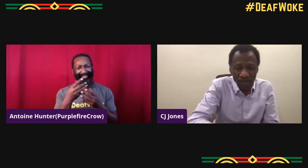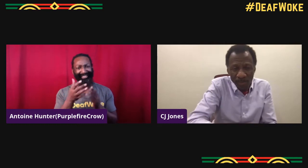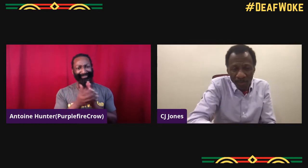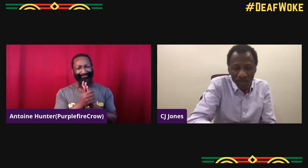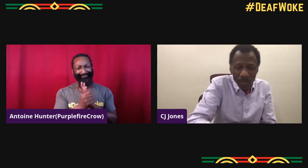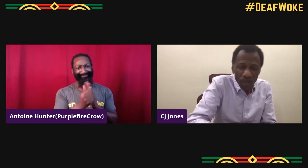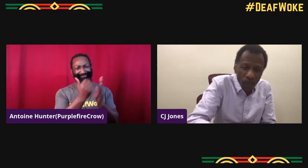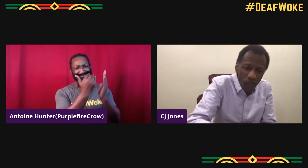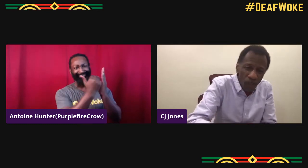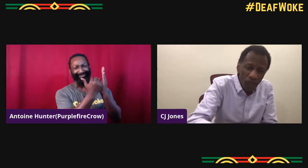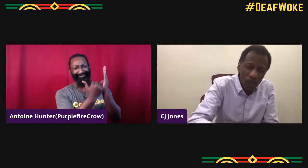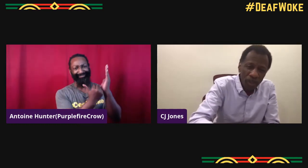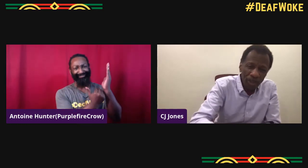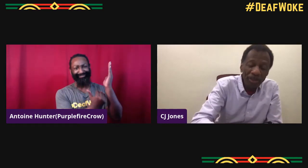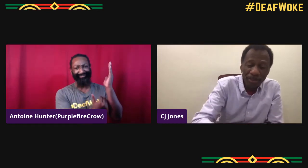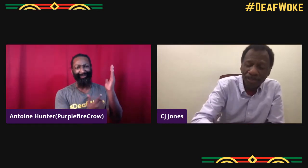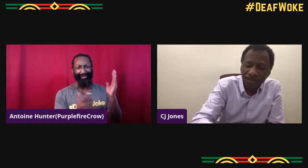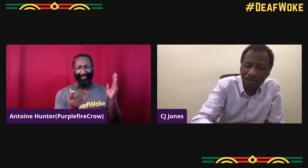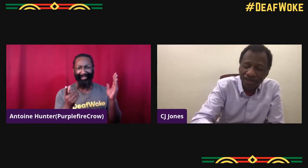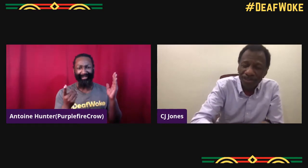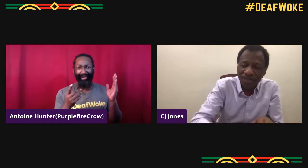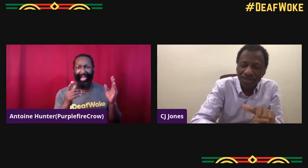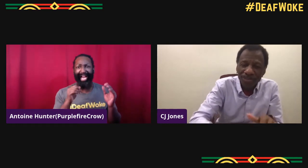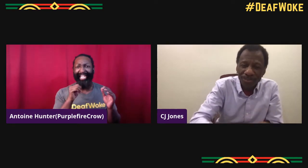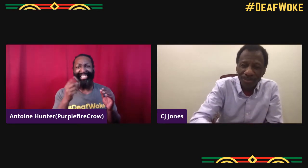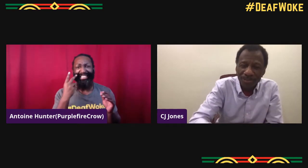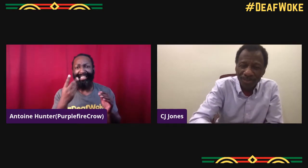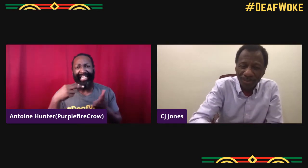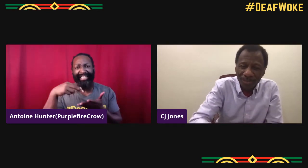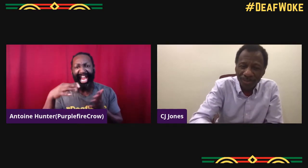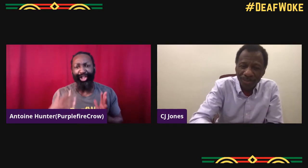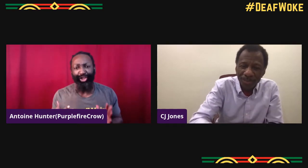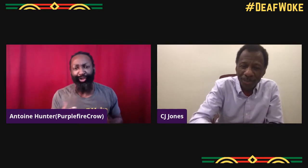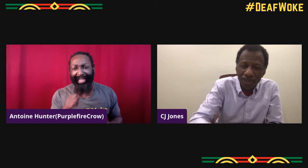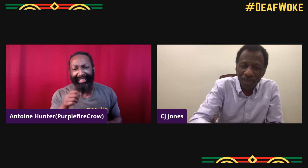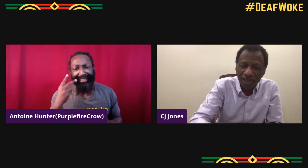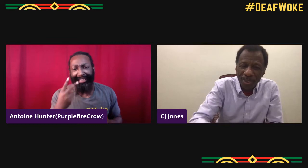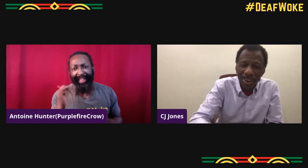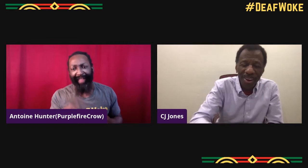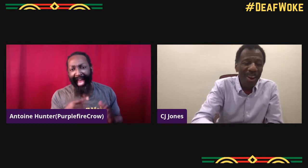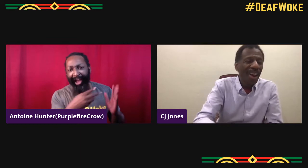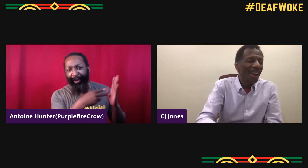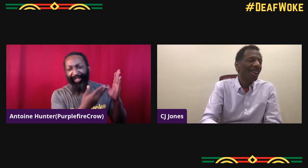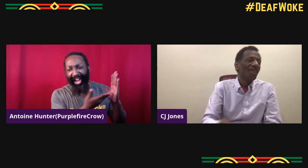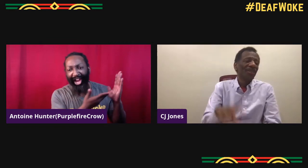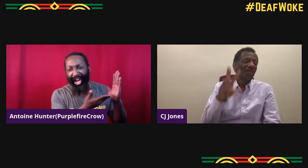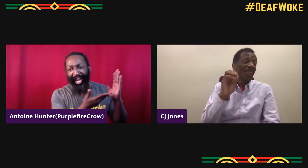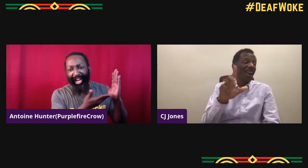From your bio, I mean, I read that. I mean, so many different skills, but I didn't see dancer